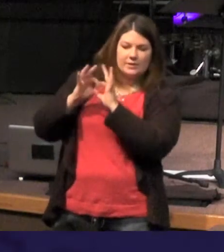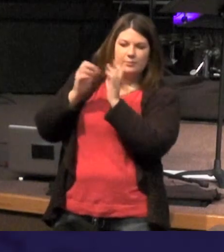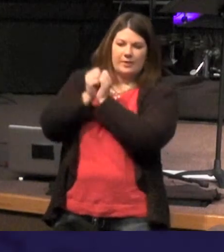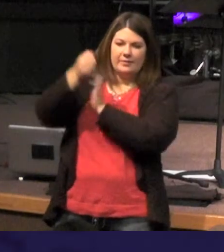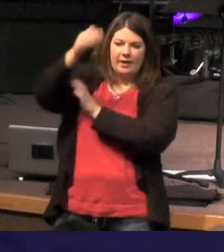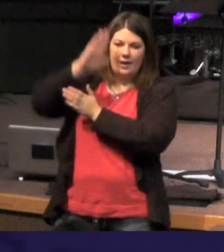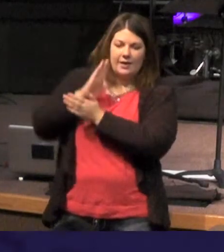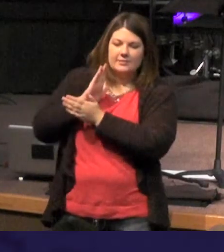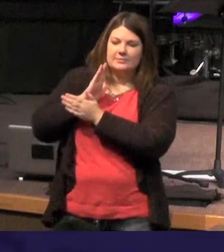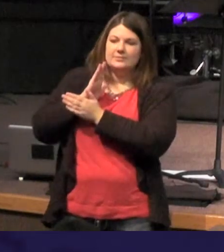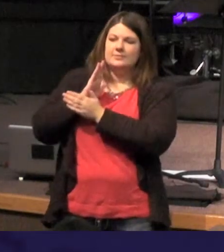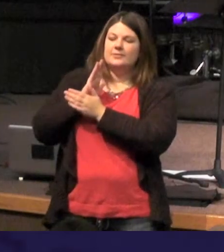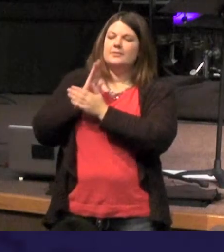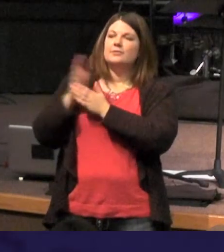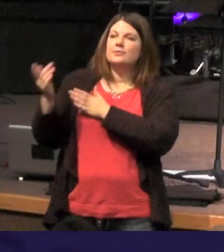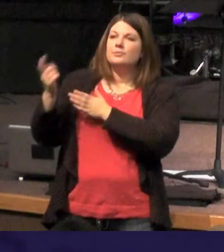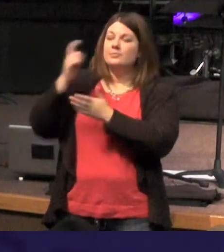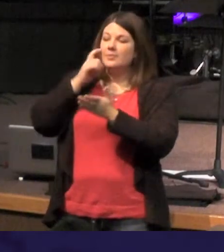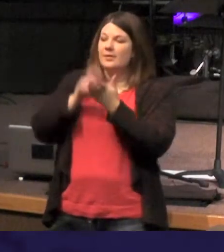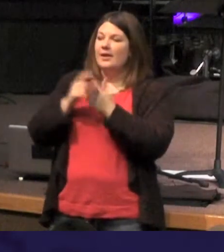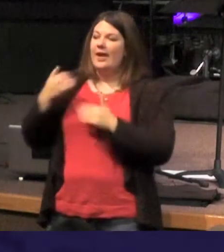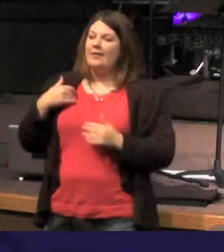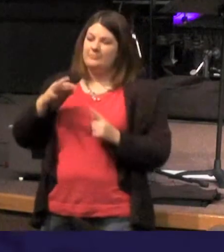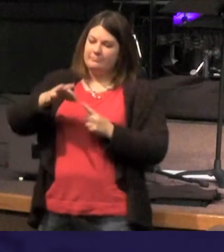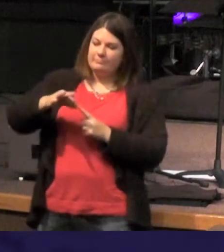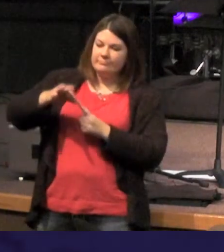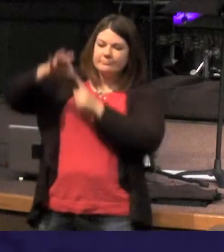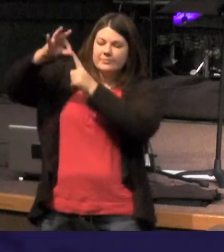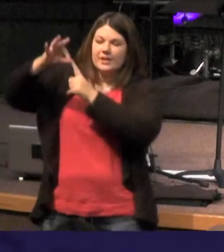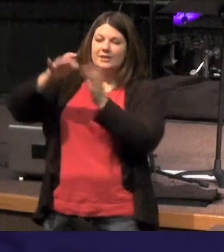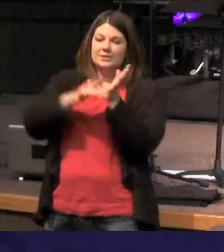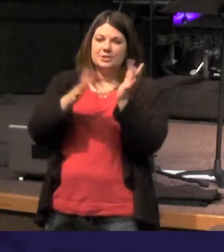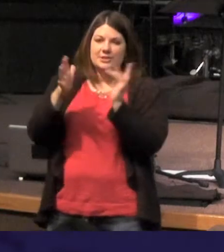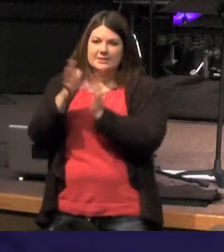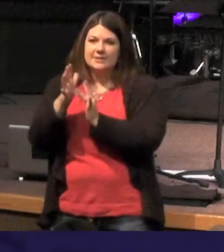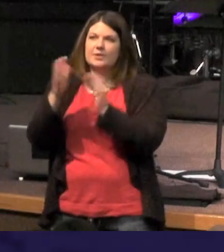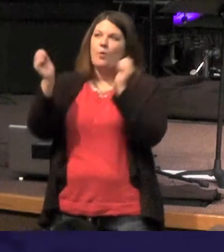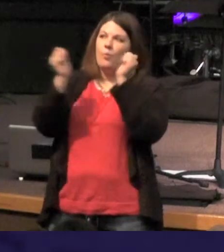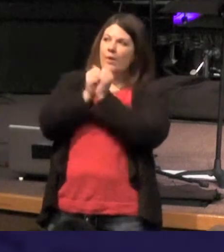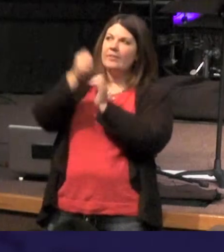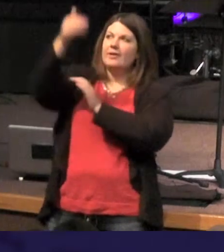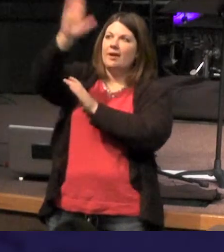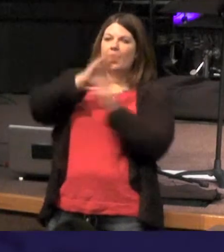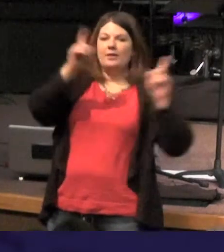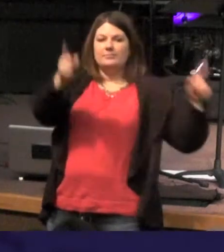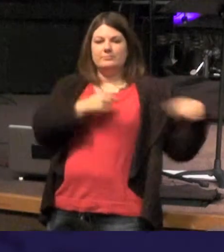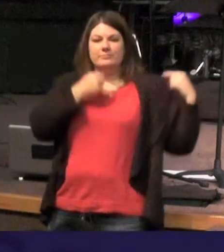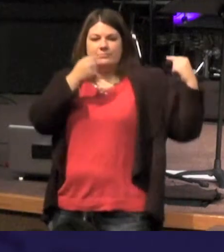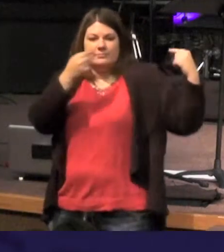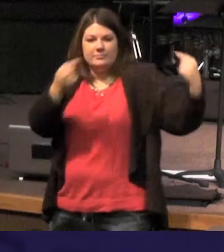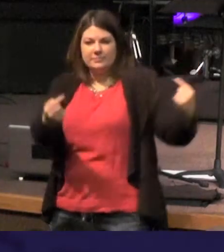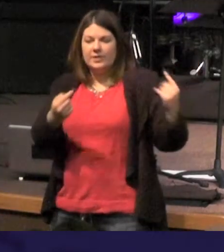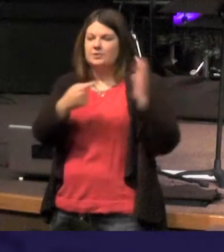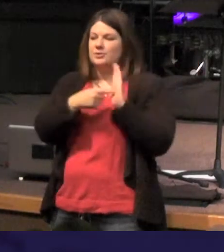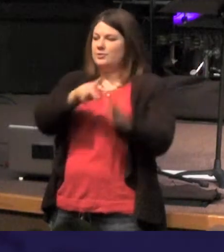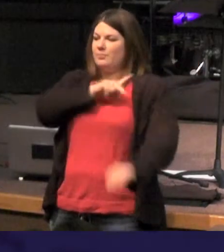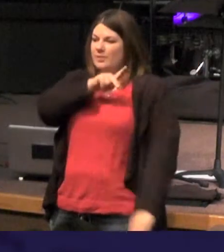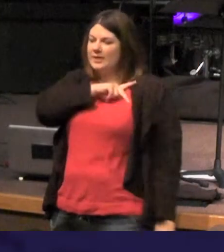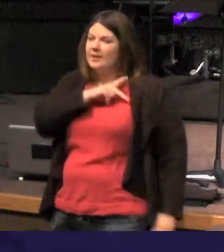with God and so we find out there's distinctiveness that Jesus was there with God implies personality and coexistence